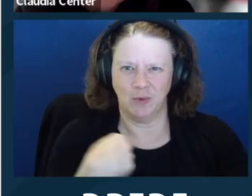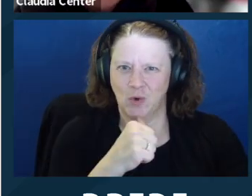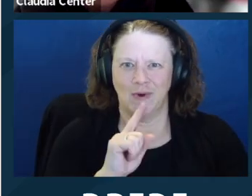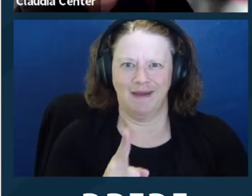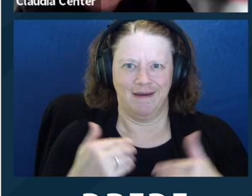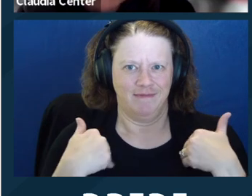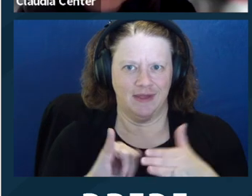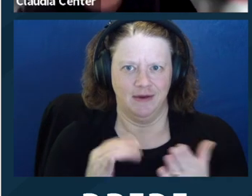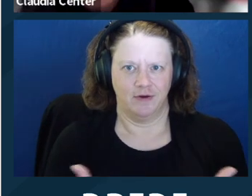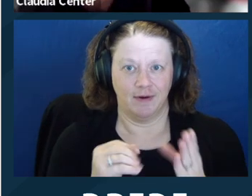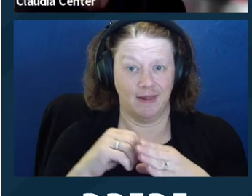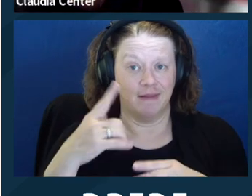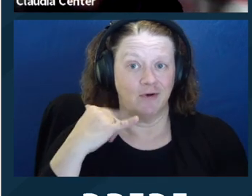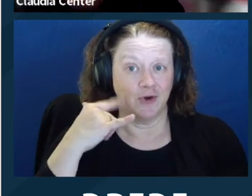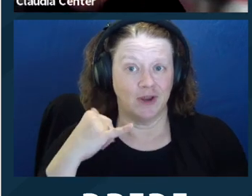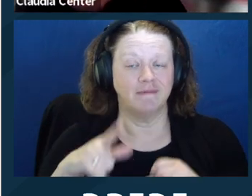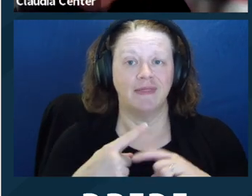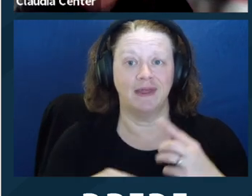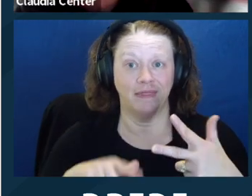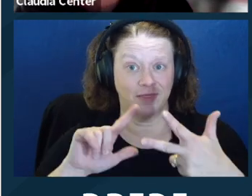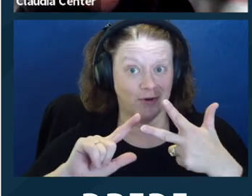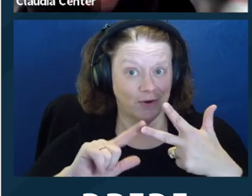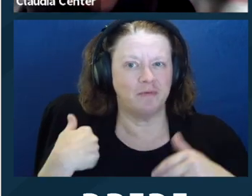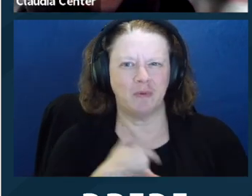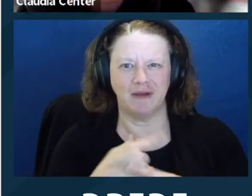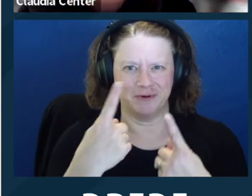have lots of time for questions and answers. Next slide.